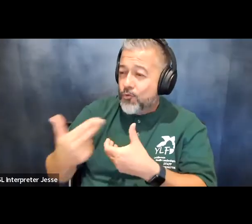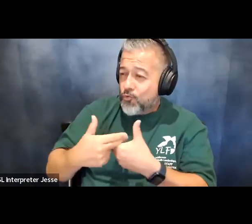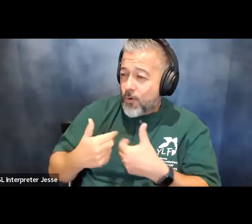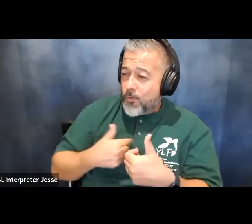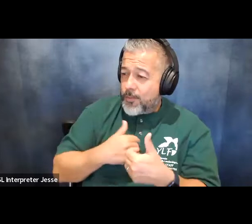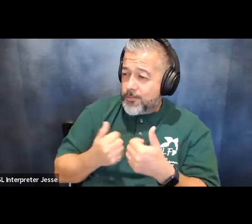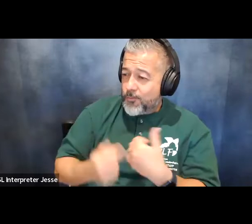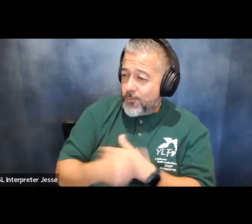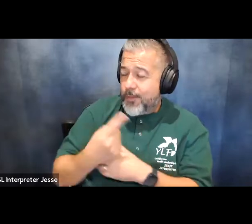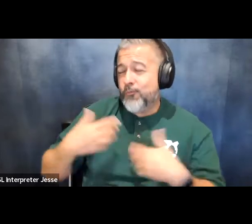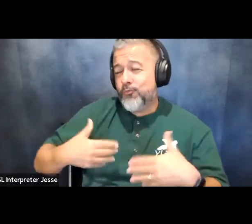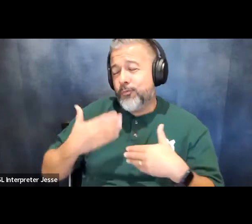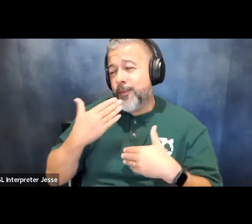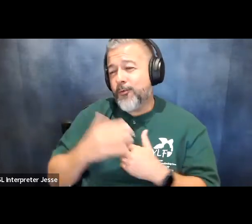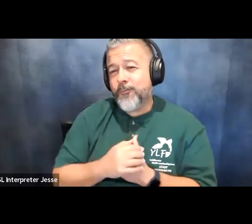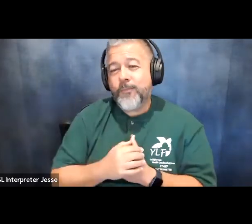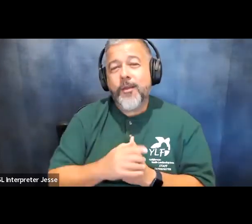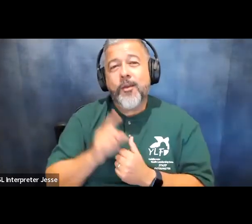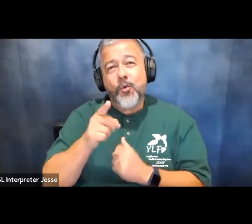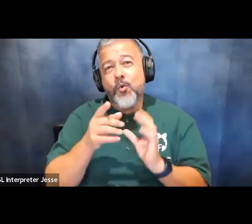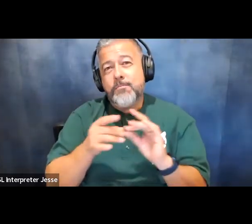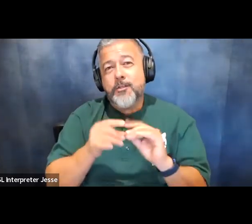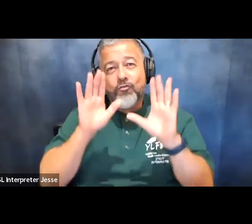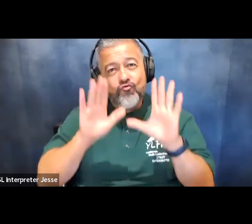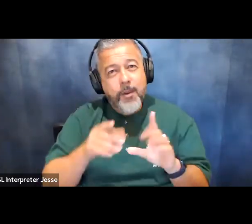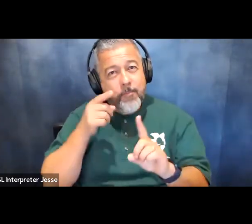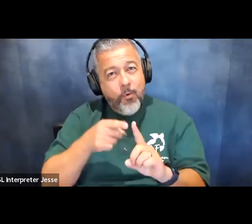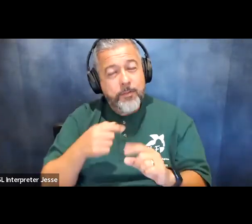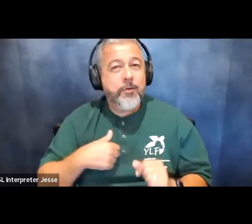um i think you made some really great points about how we are never too young